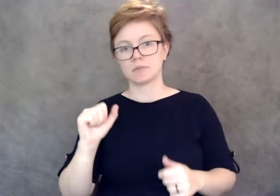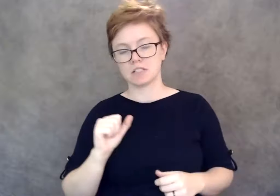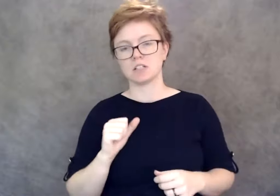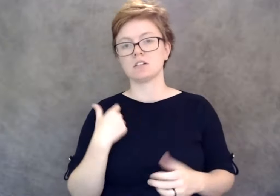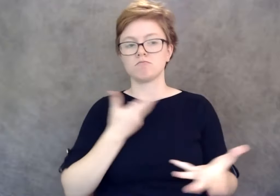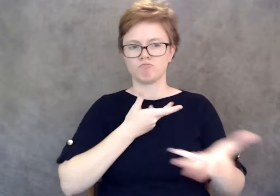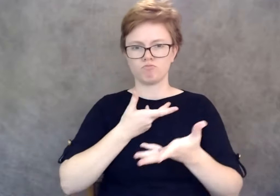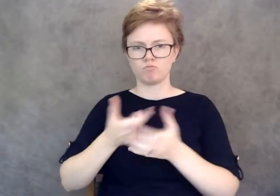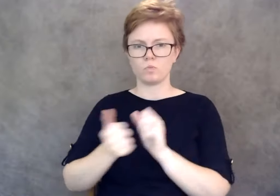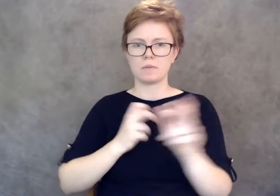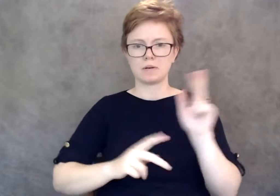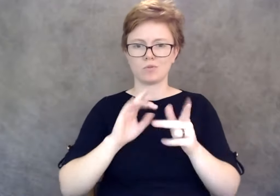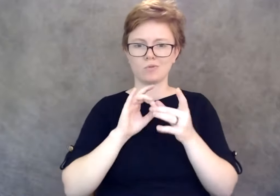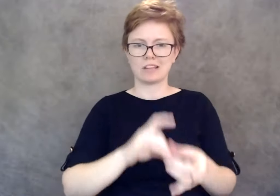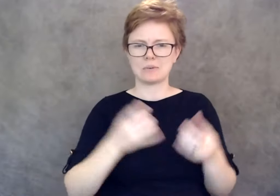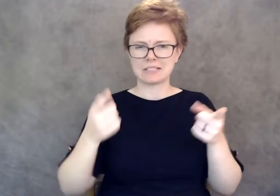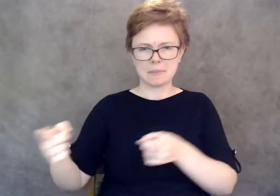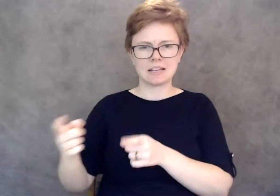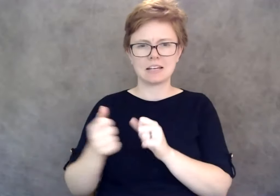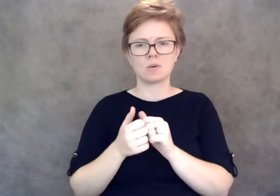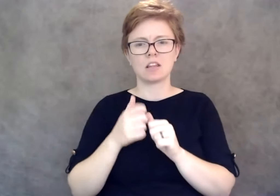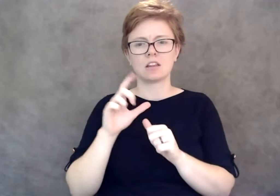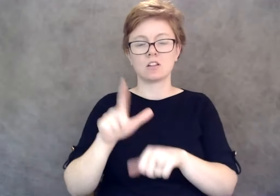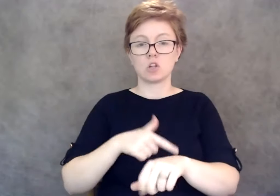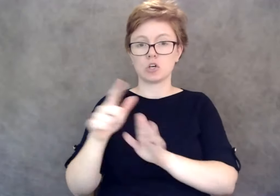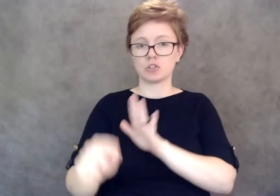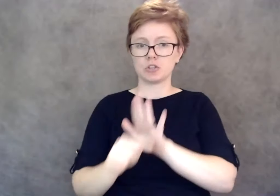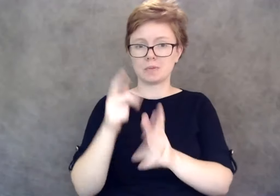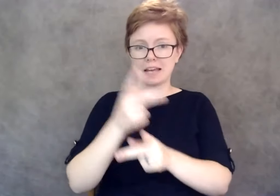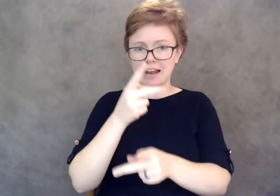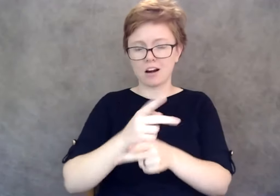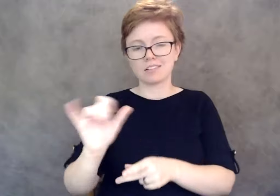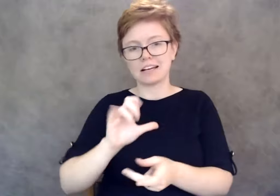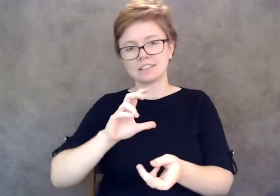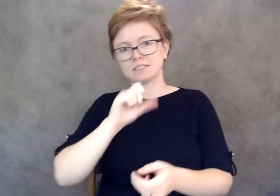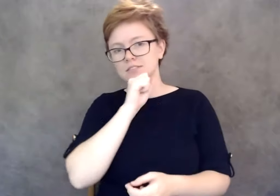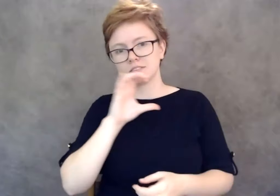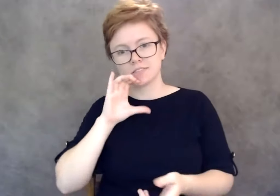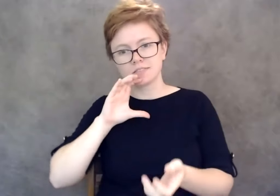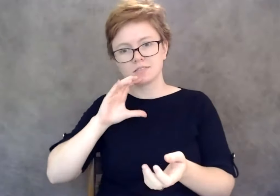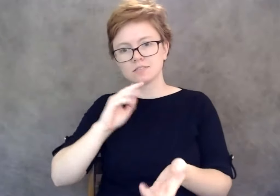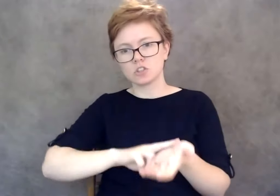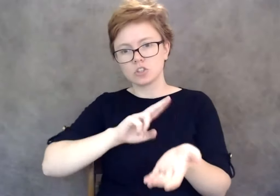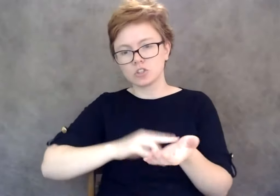kind of what's going on in terms of long term care facilities and nursing homes, assisted living and residential care